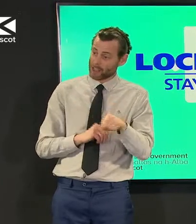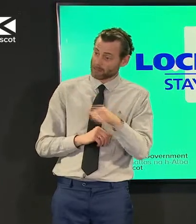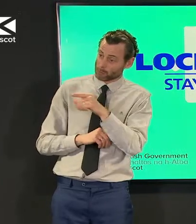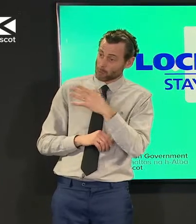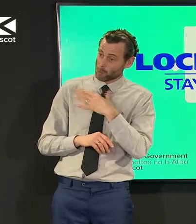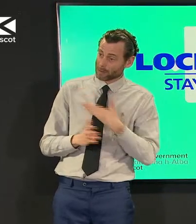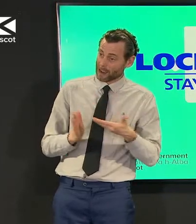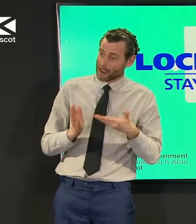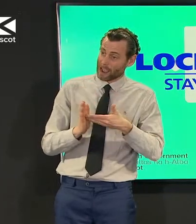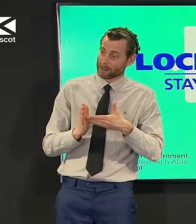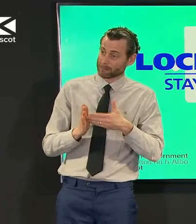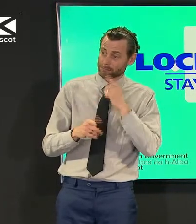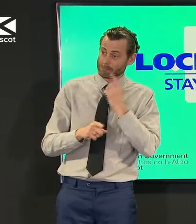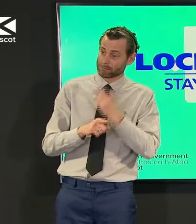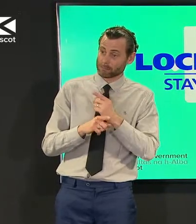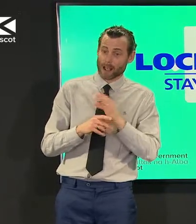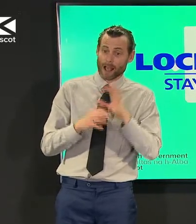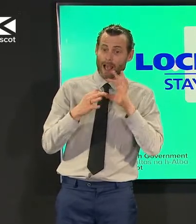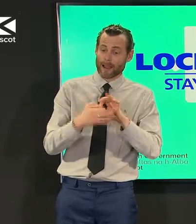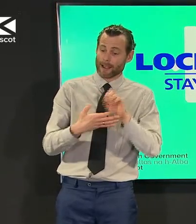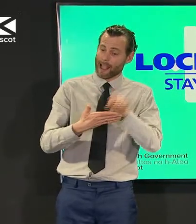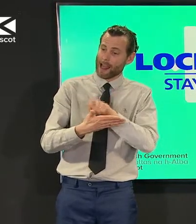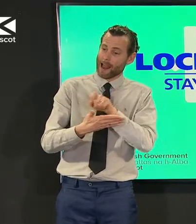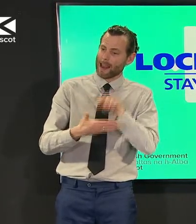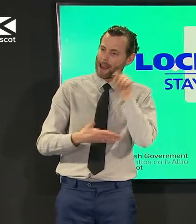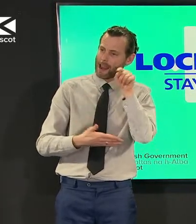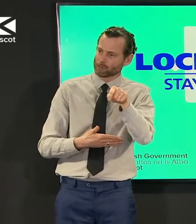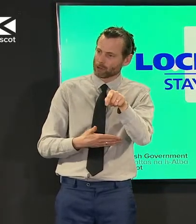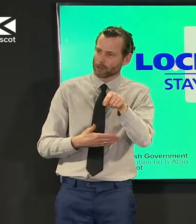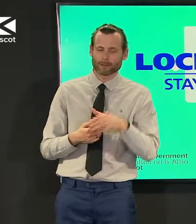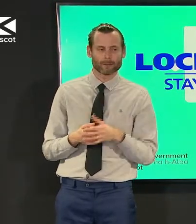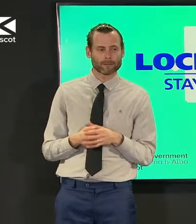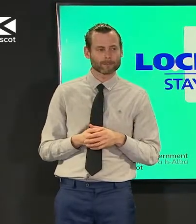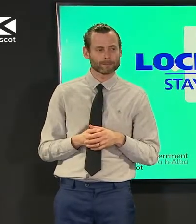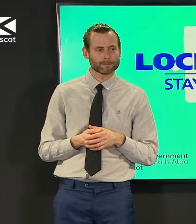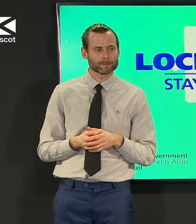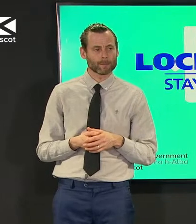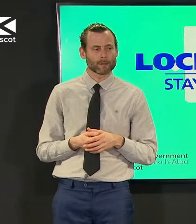a bit more about what what the options are around at this point although no decisions